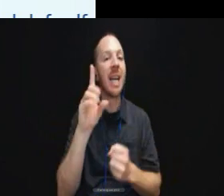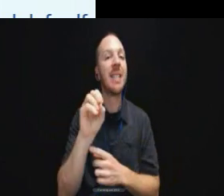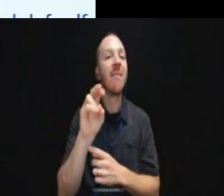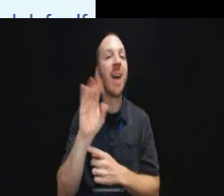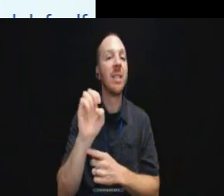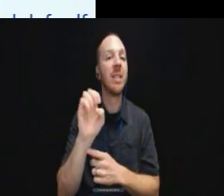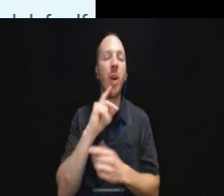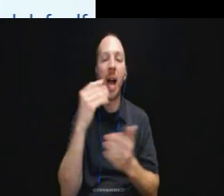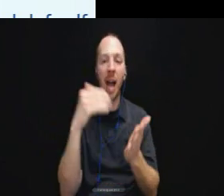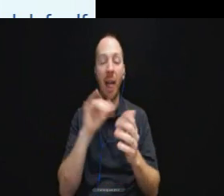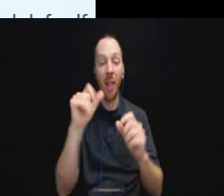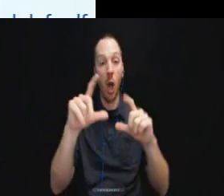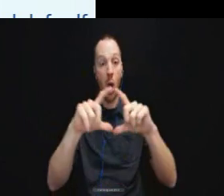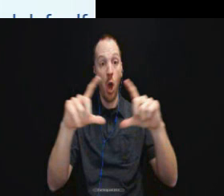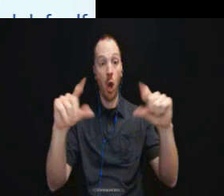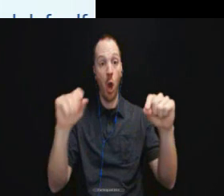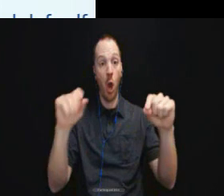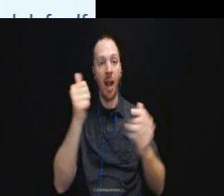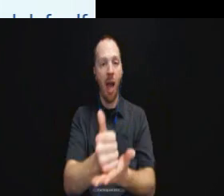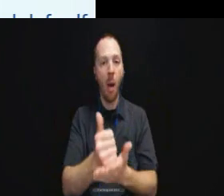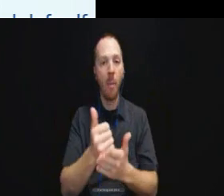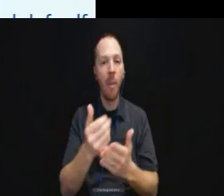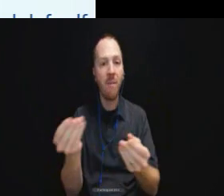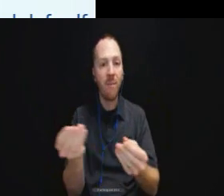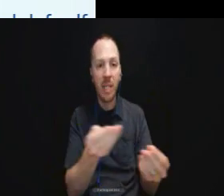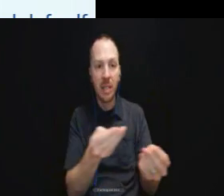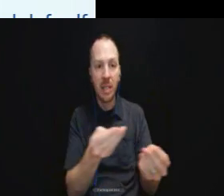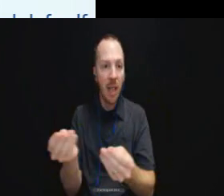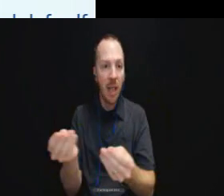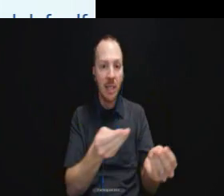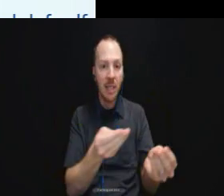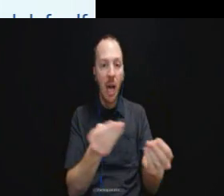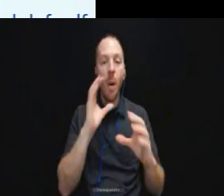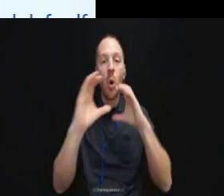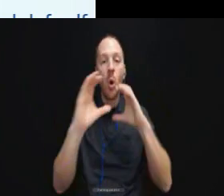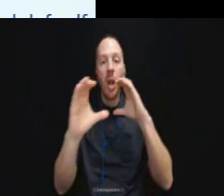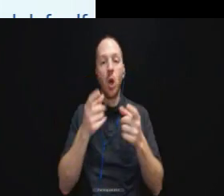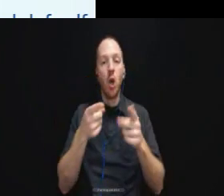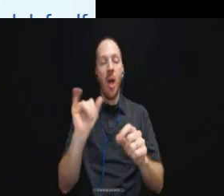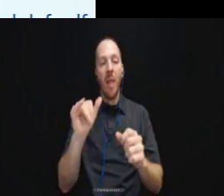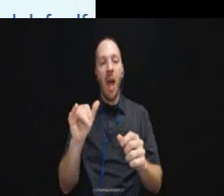These cards can help during routine interactions.